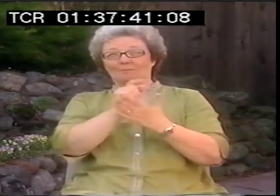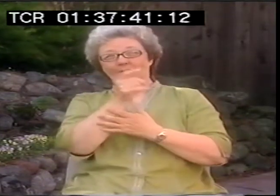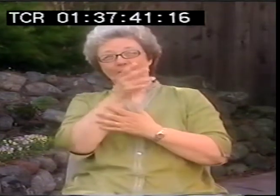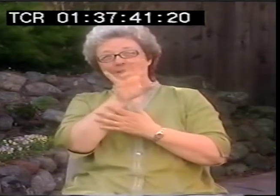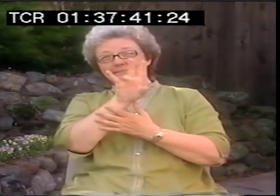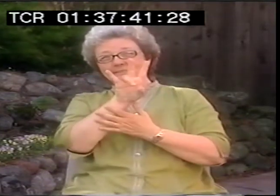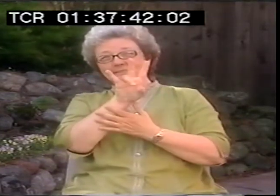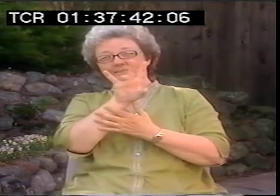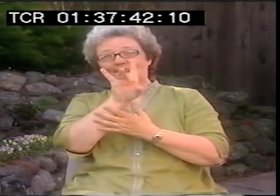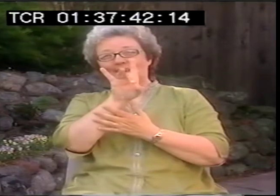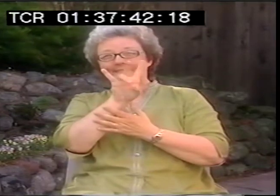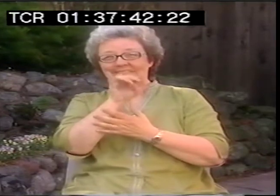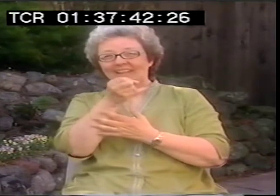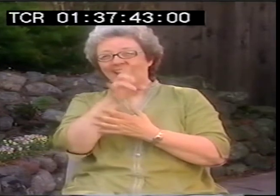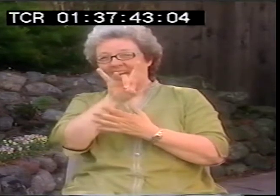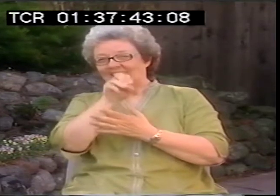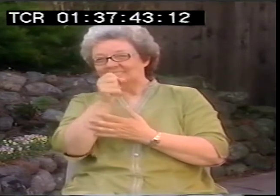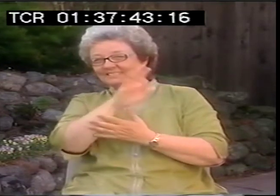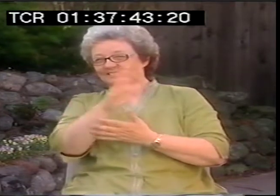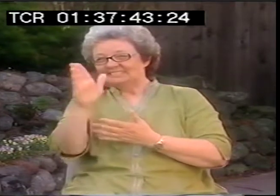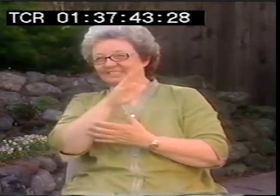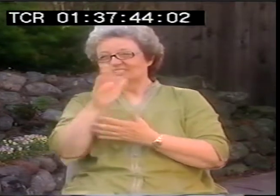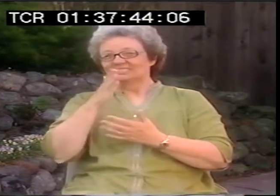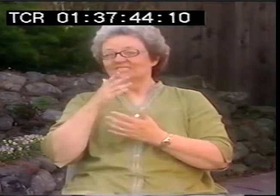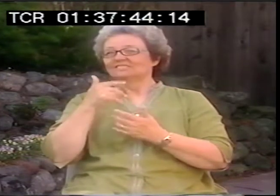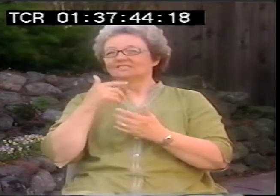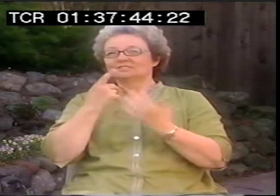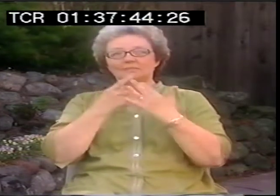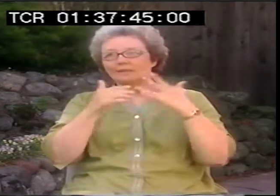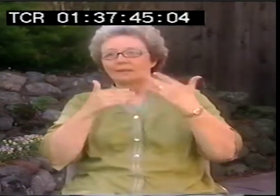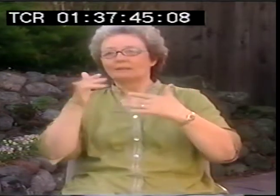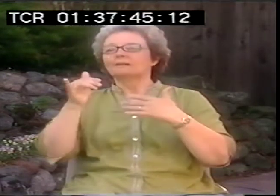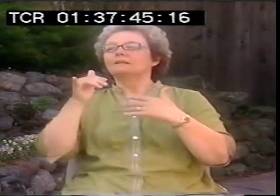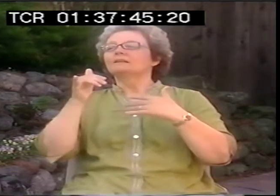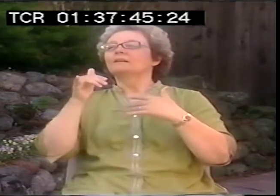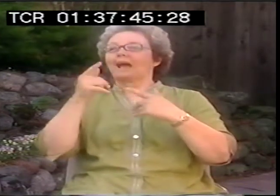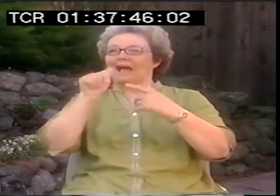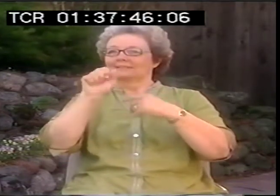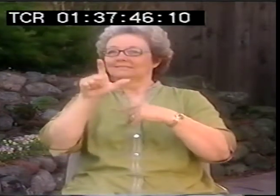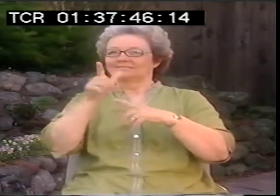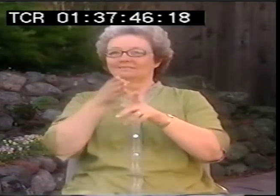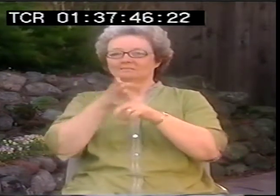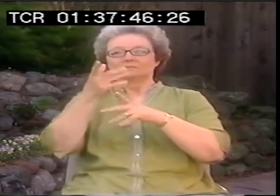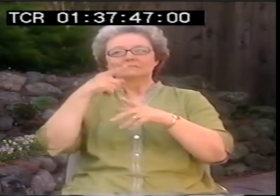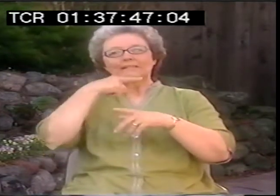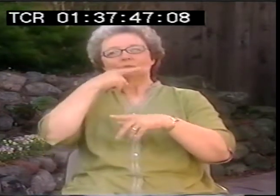At that time in the '70s and '80s in there somewhere, ASL was out in the ether.